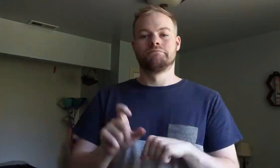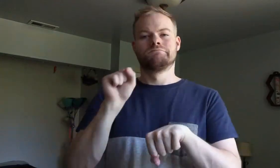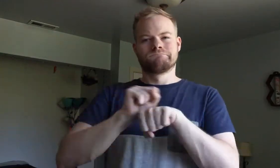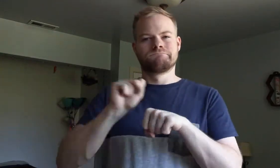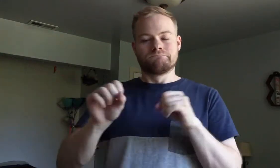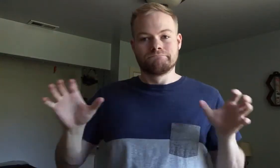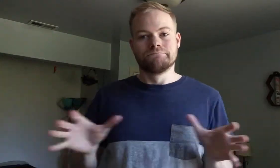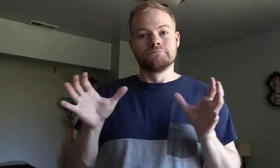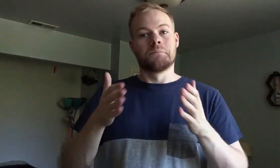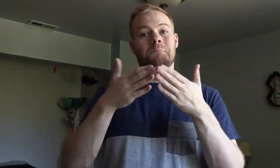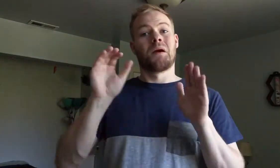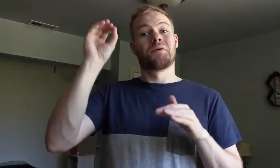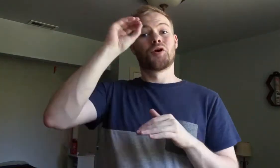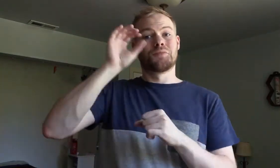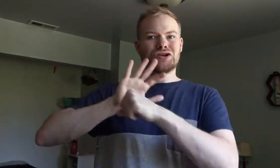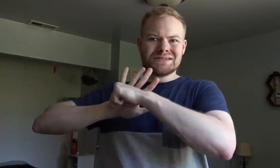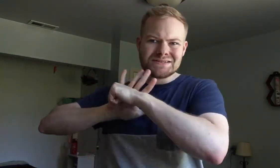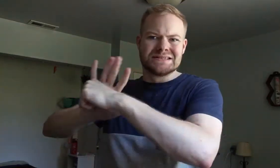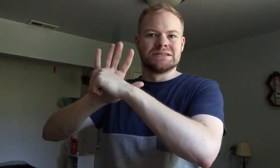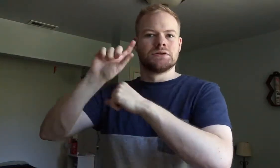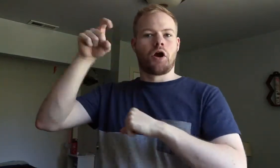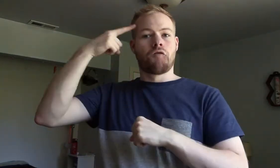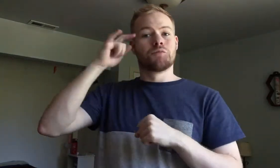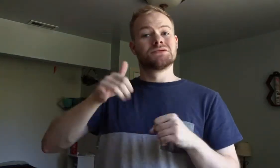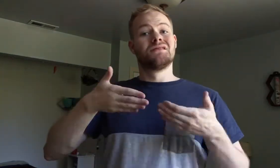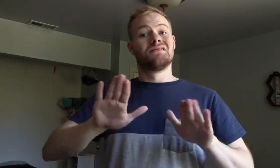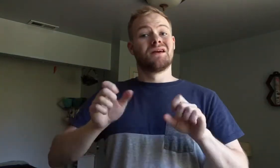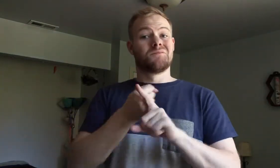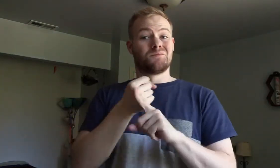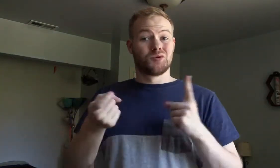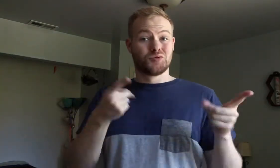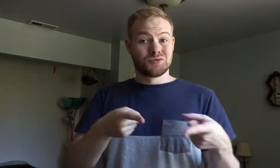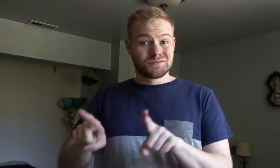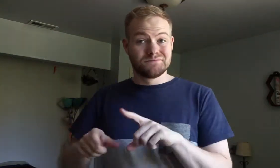It works to mobilize public opinion to put pressure on governments that let abuse take place.